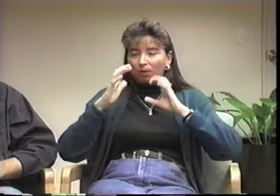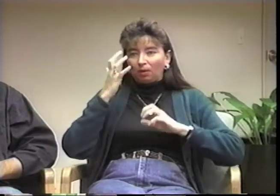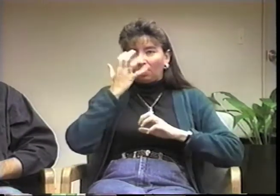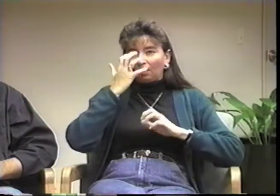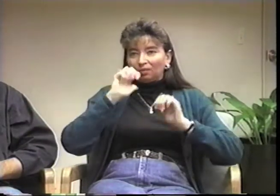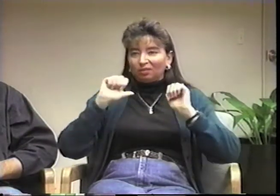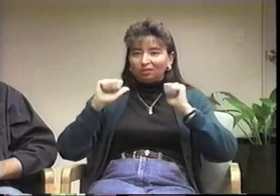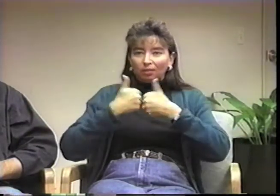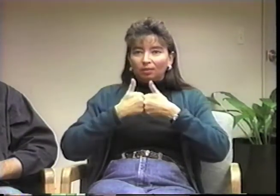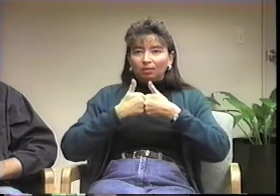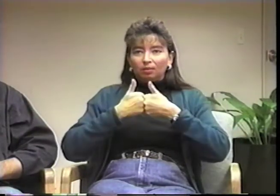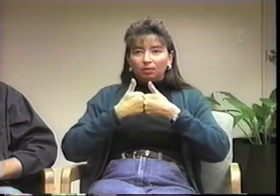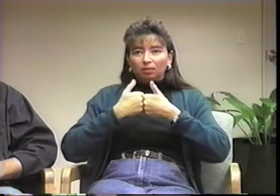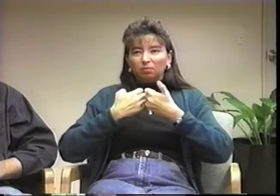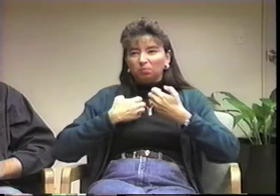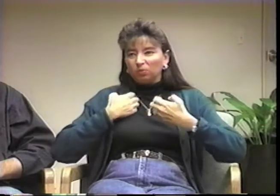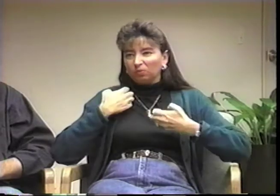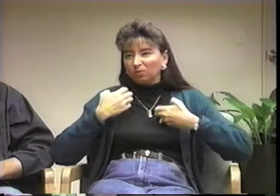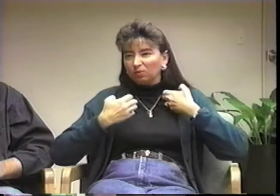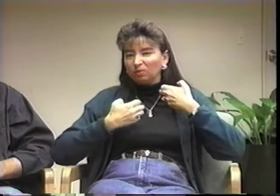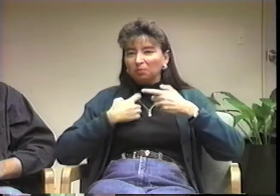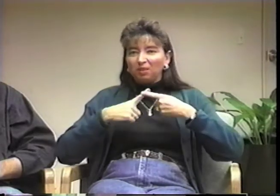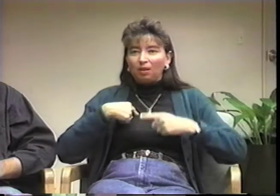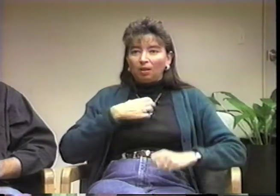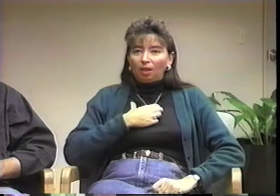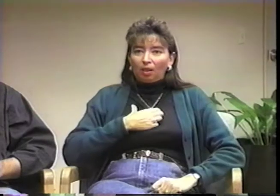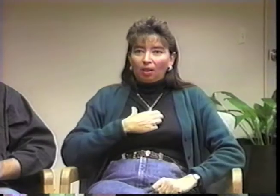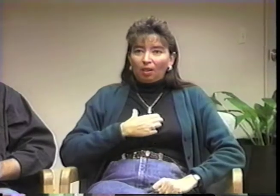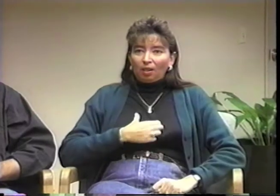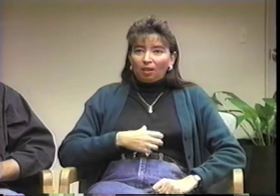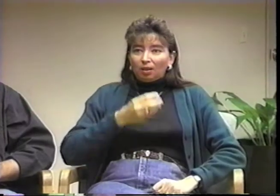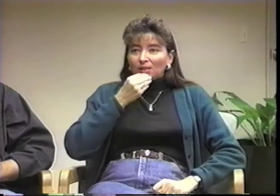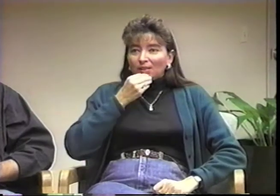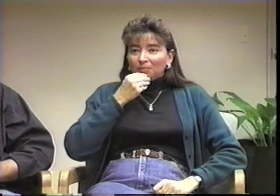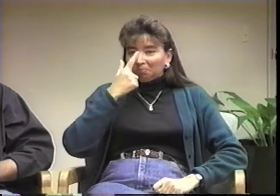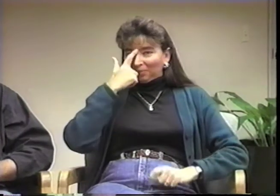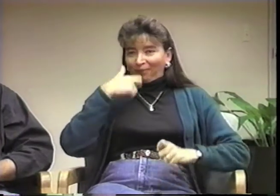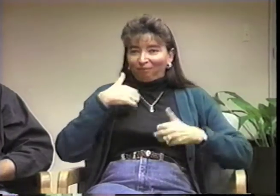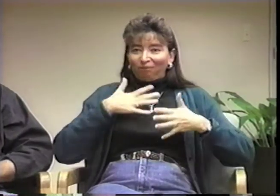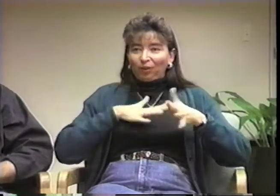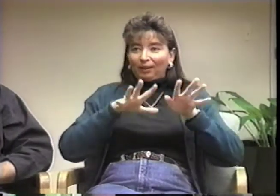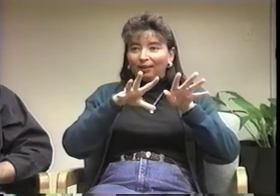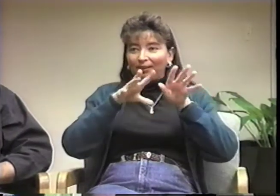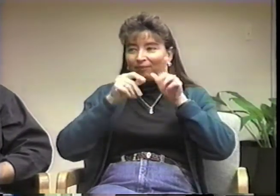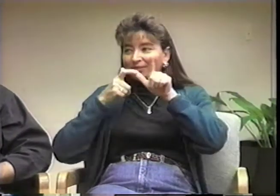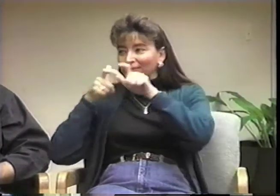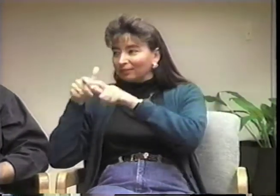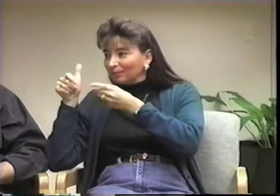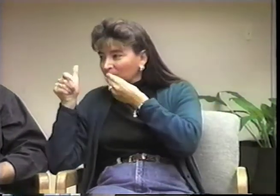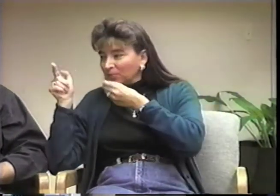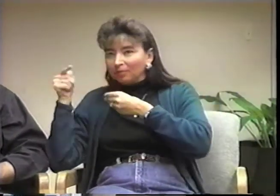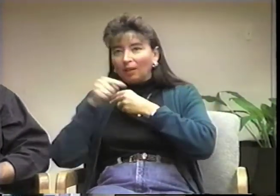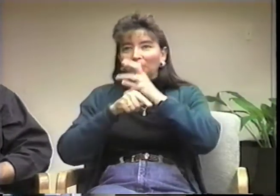I was really concerned about communicating with the medical staff as I now could not write notes back and forth.